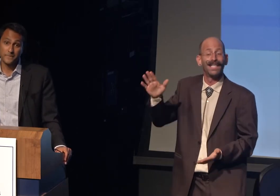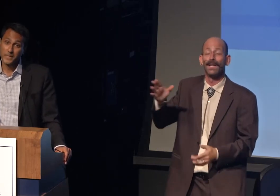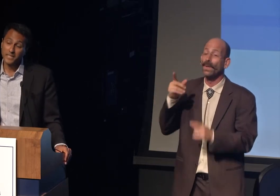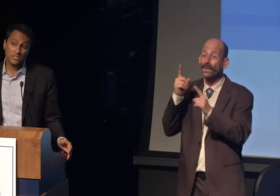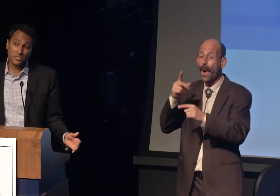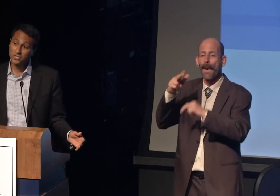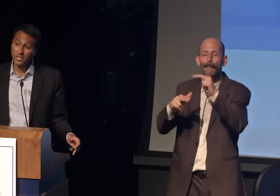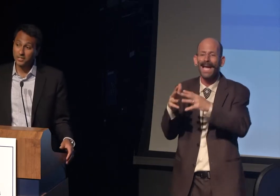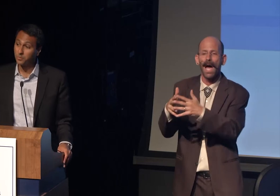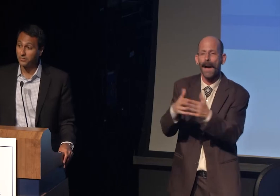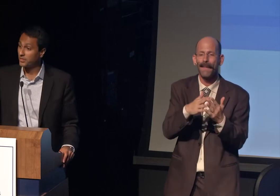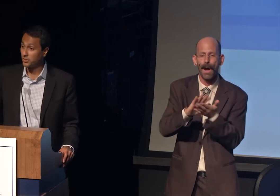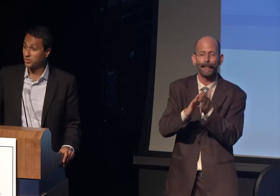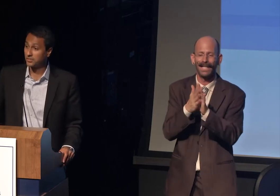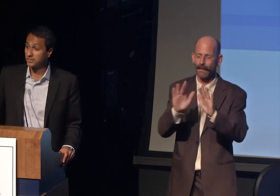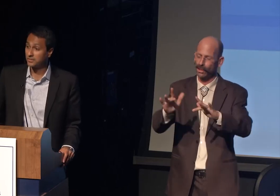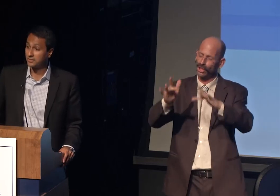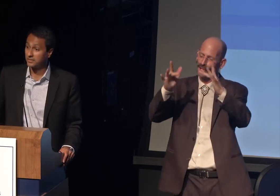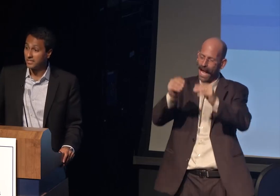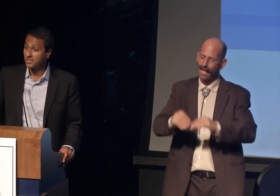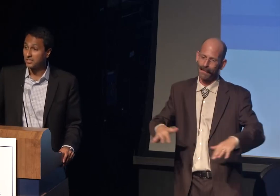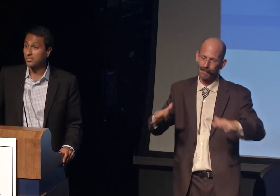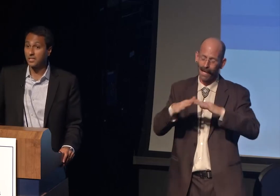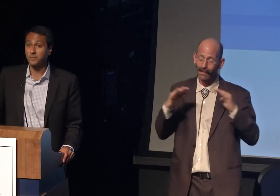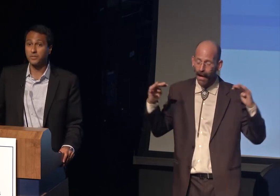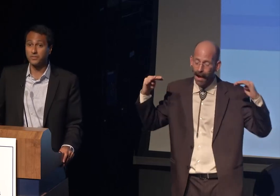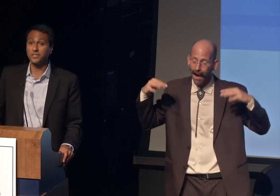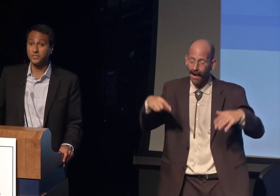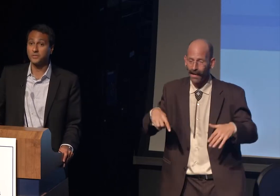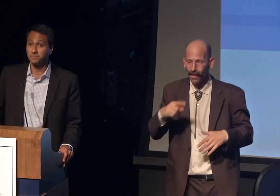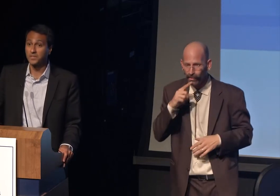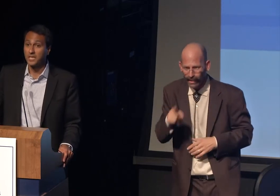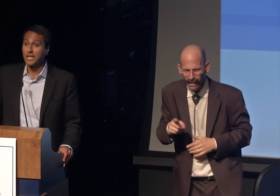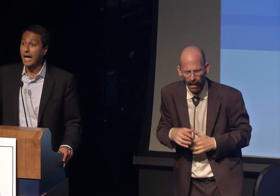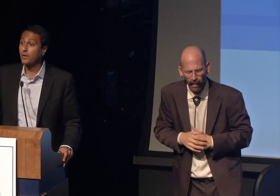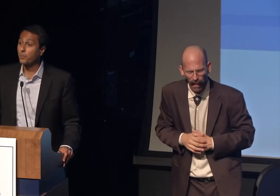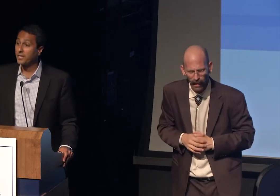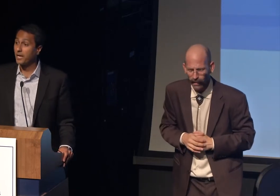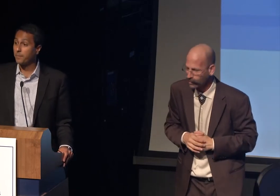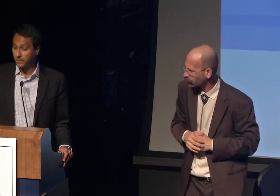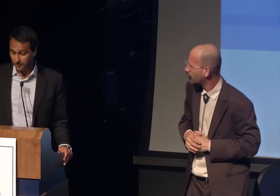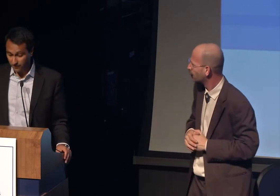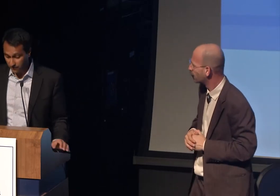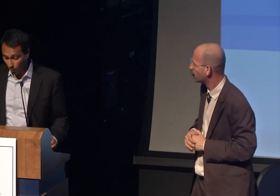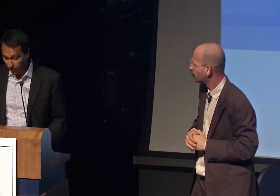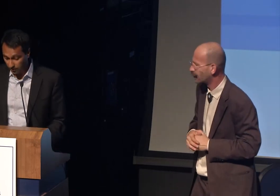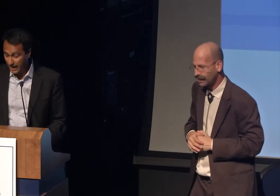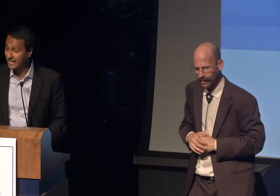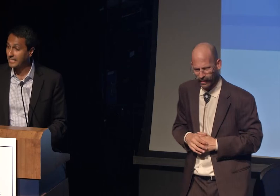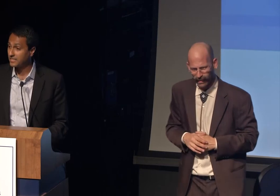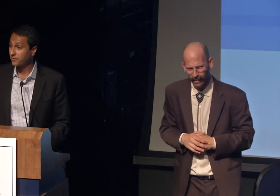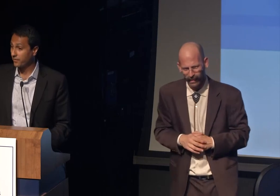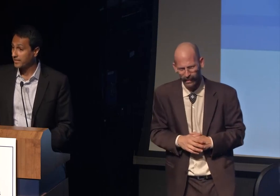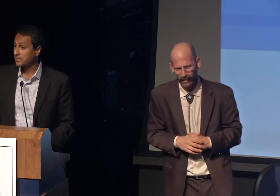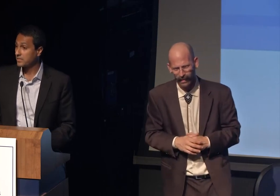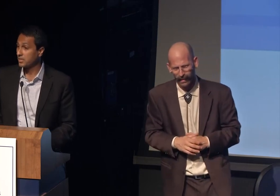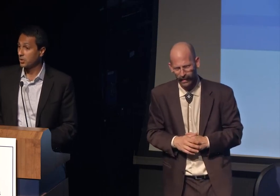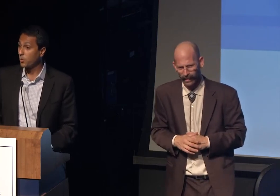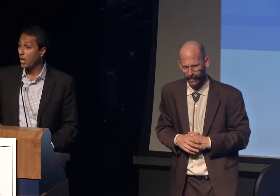It is a stunning privilege. I want to bring up four colleagues and friends